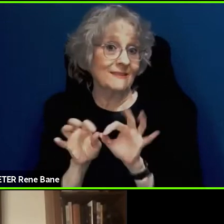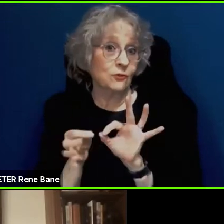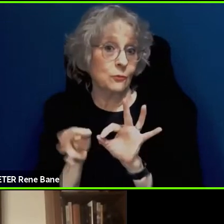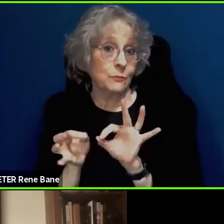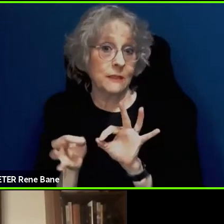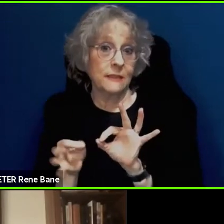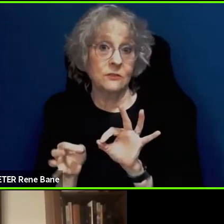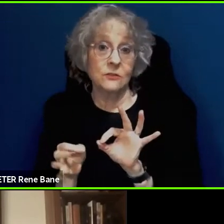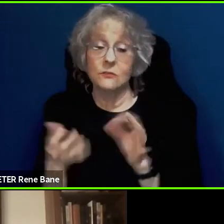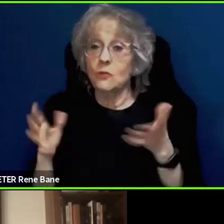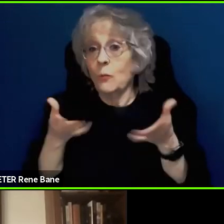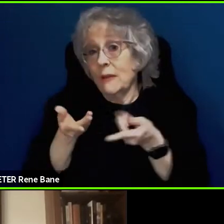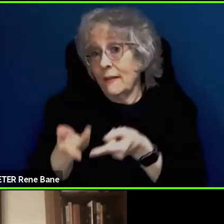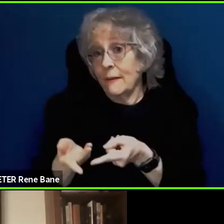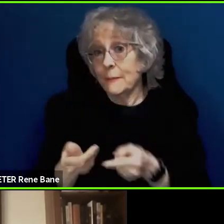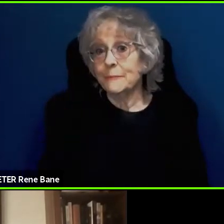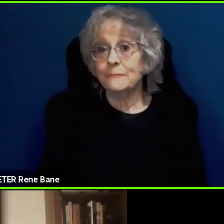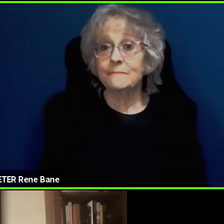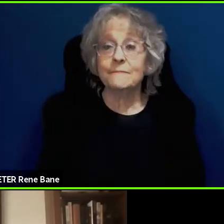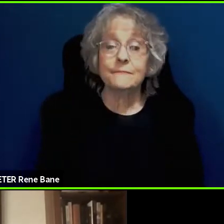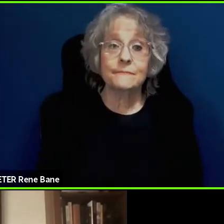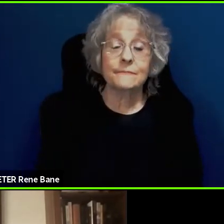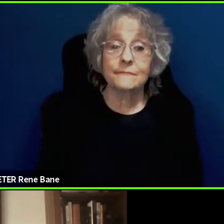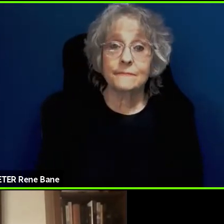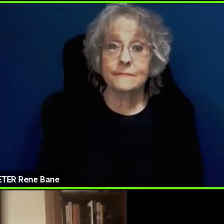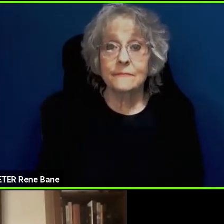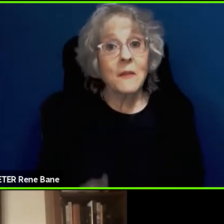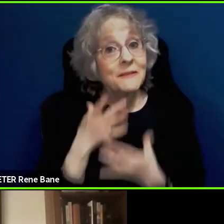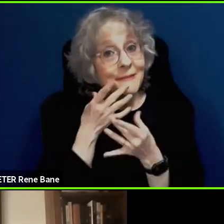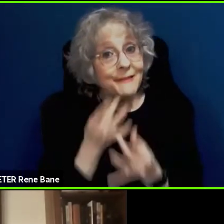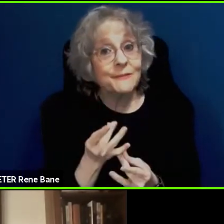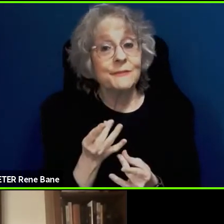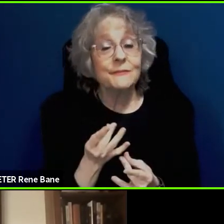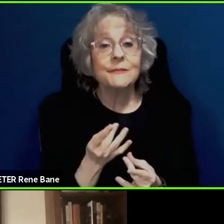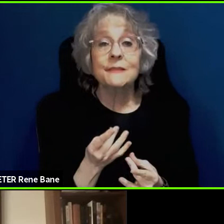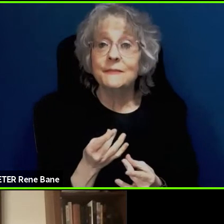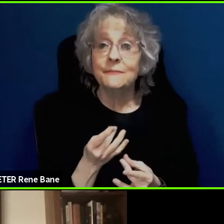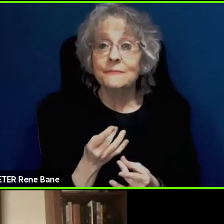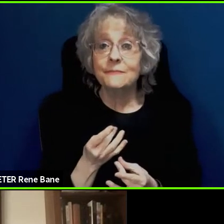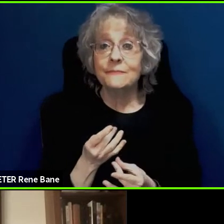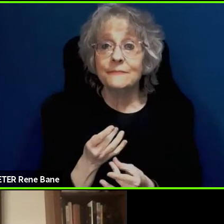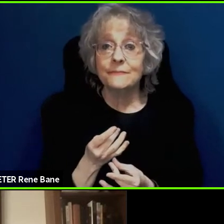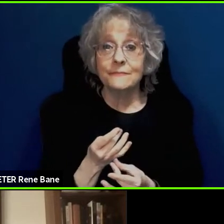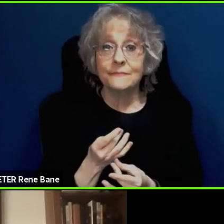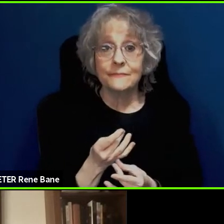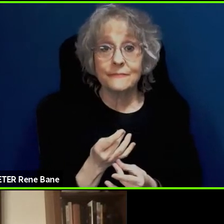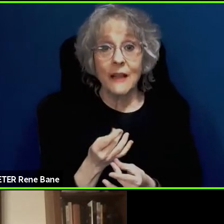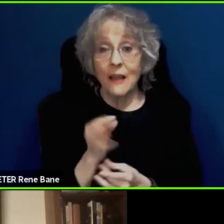there as well. So this is an interesting one of whether or not the FCC wants to pay